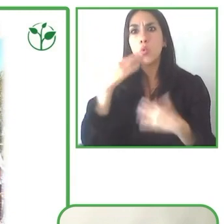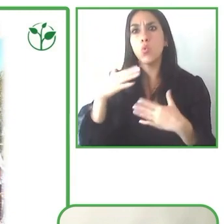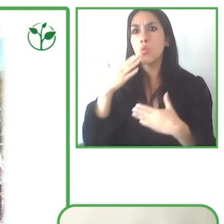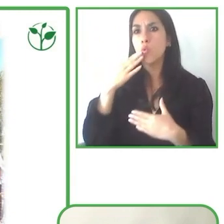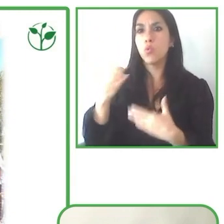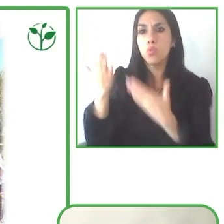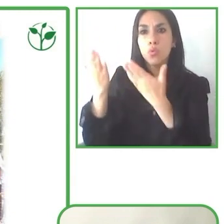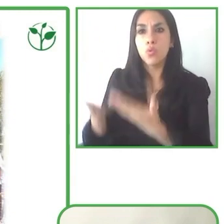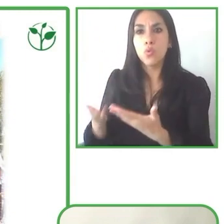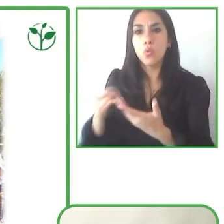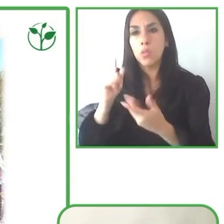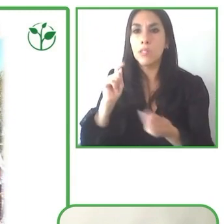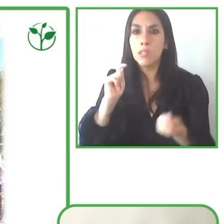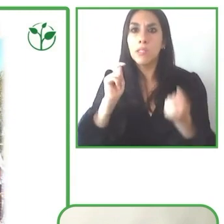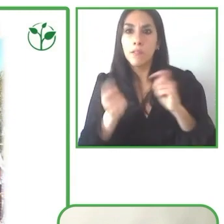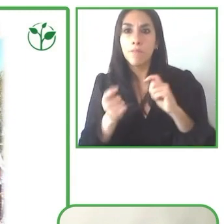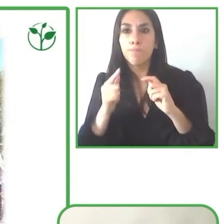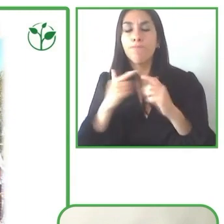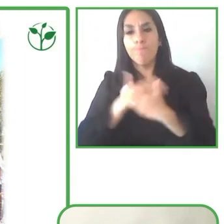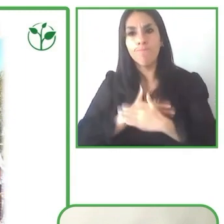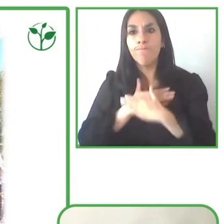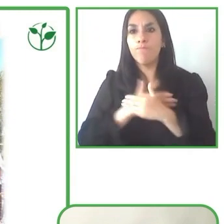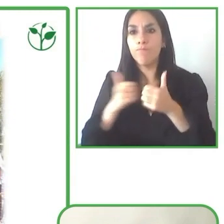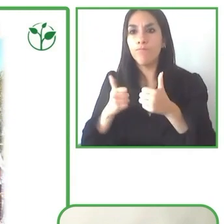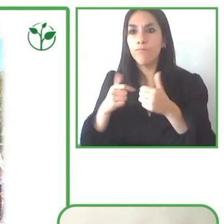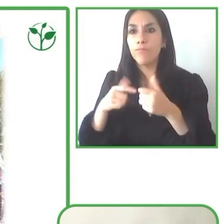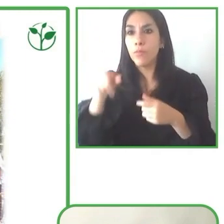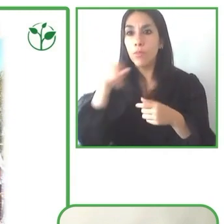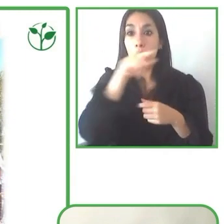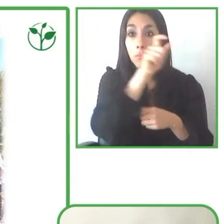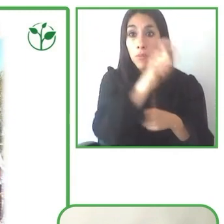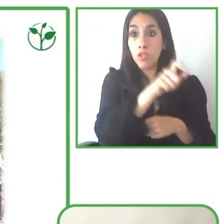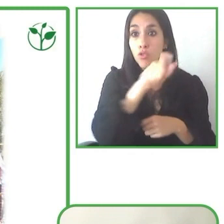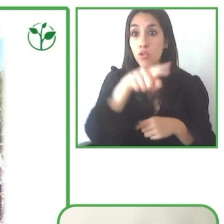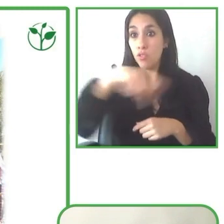for all that are adapted, the specific needs.